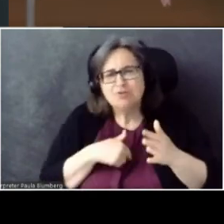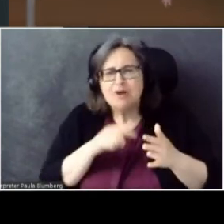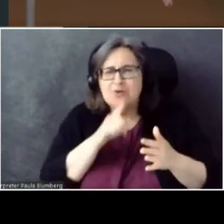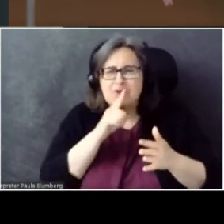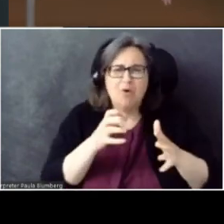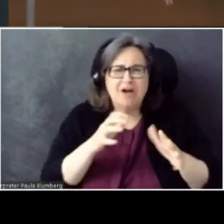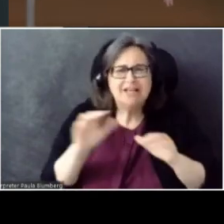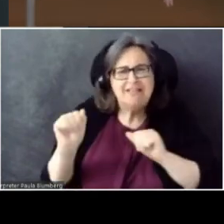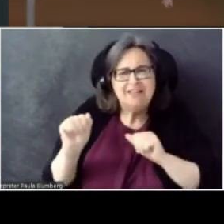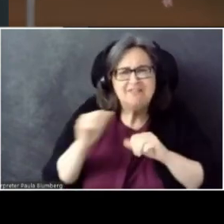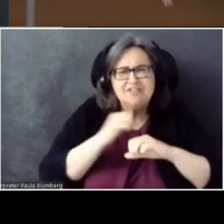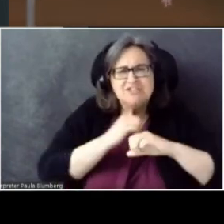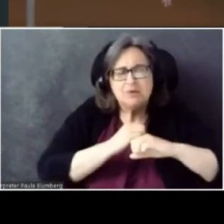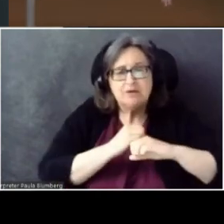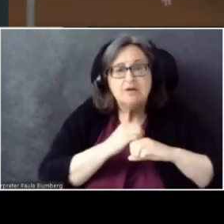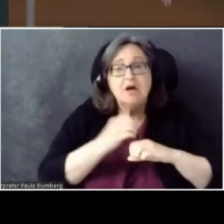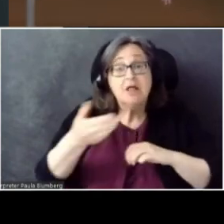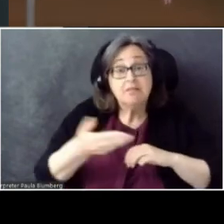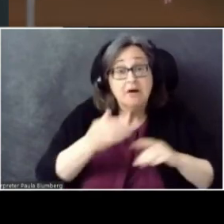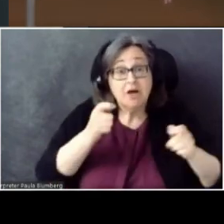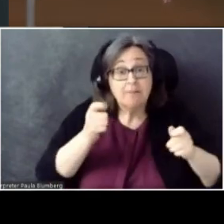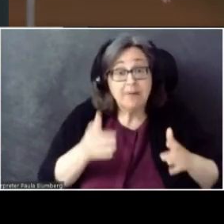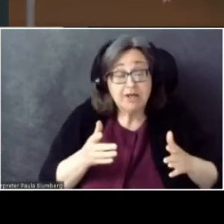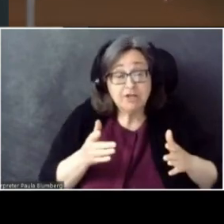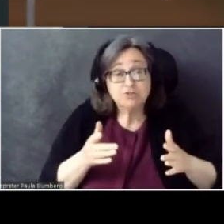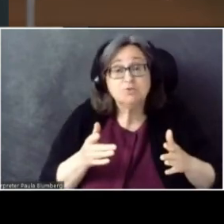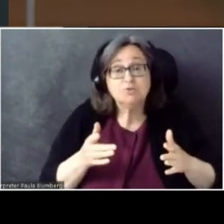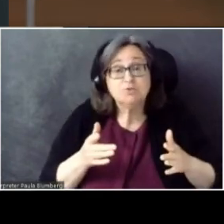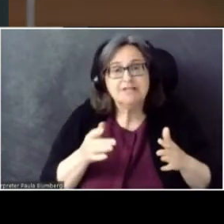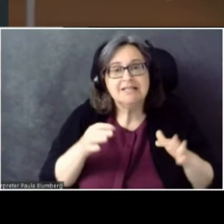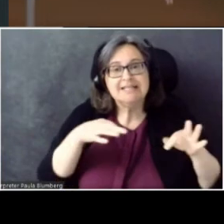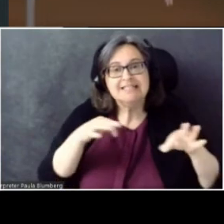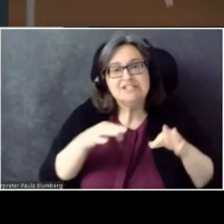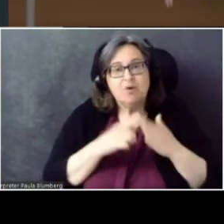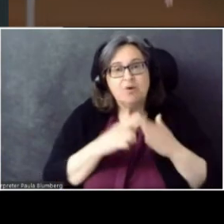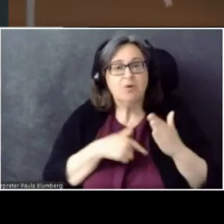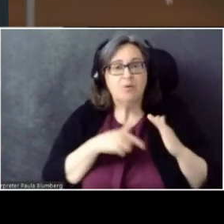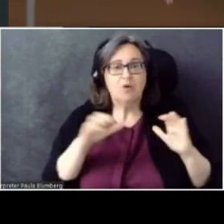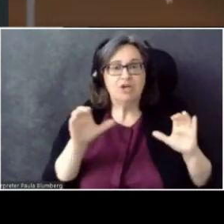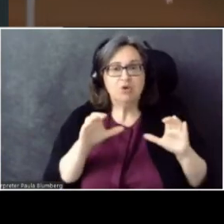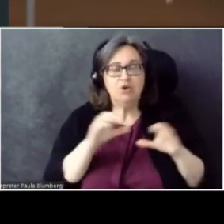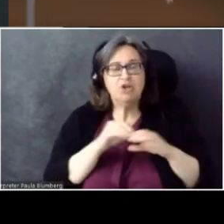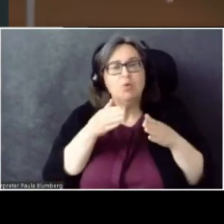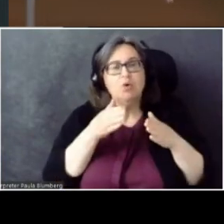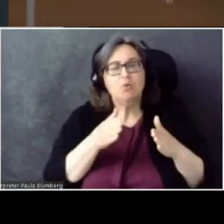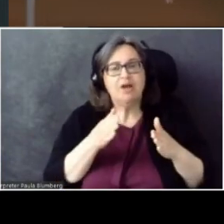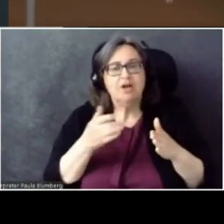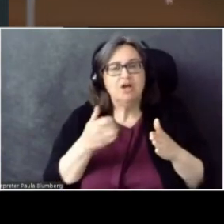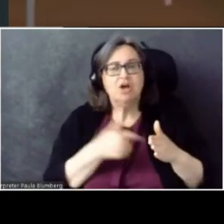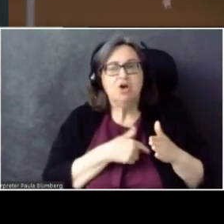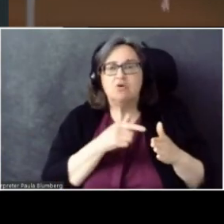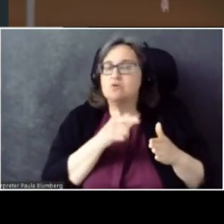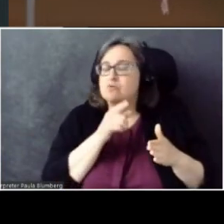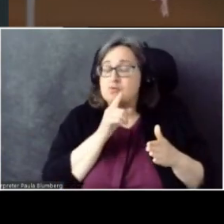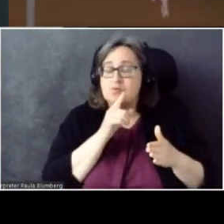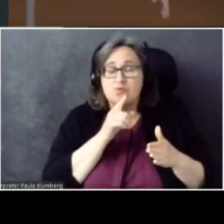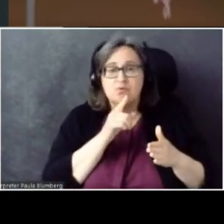The hiring manager described what we were doing in a way that really stuck with me.